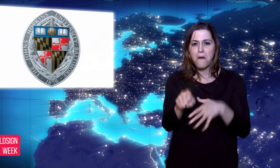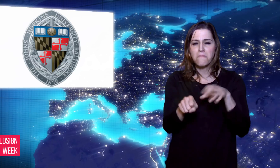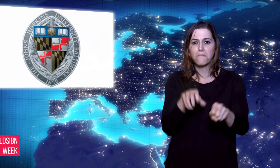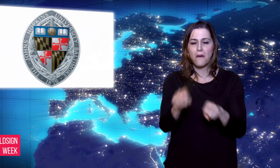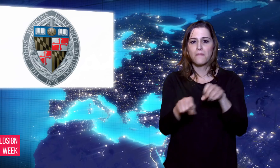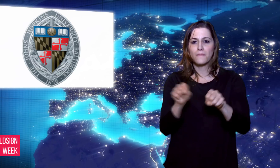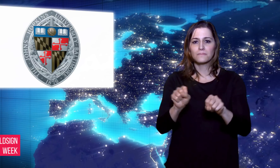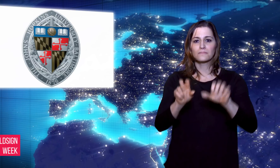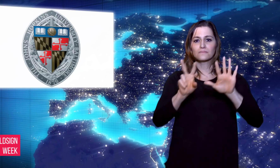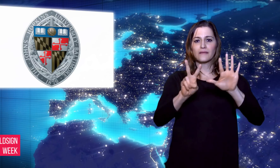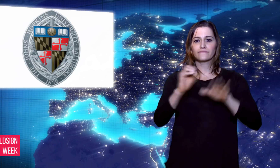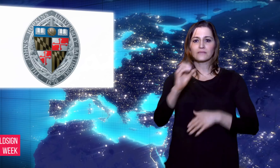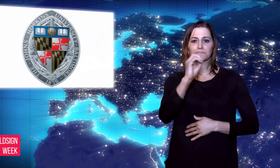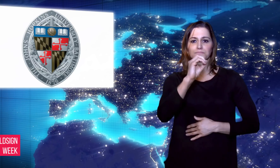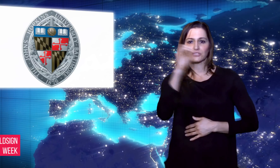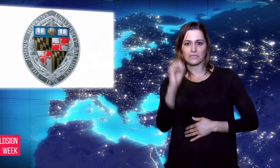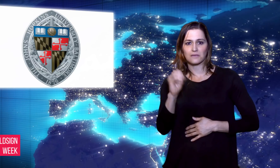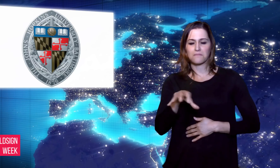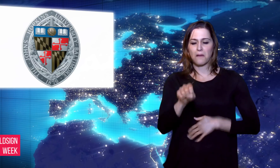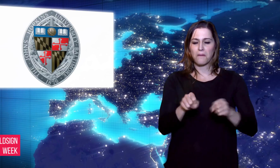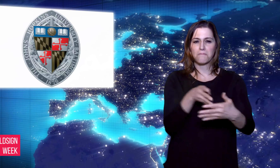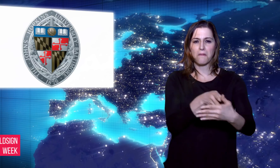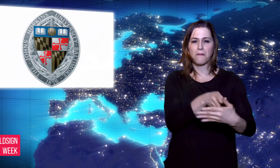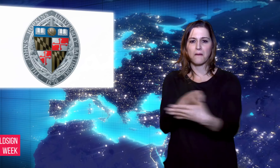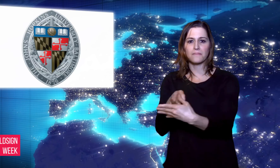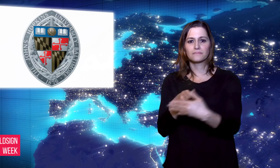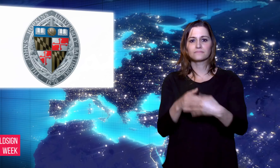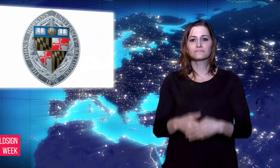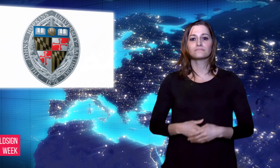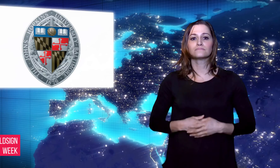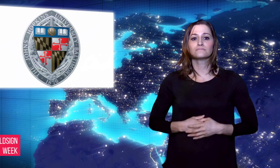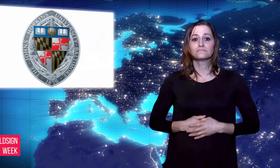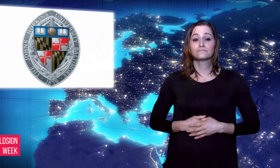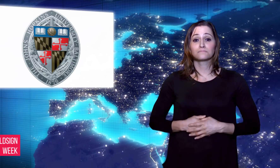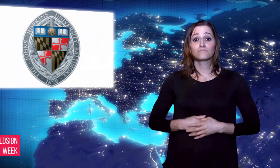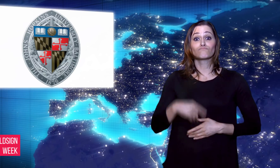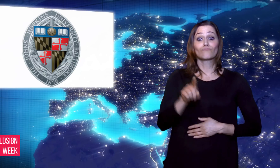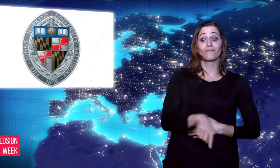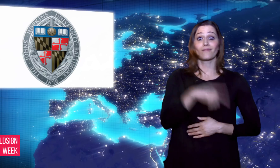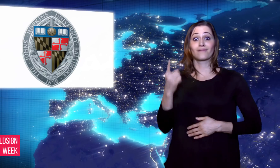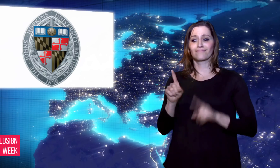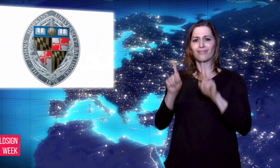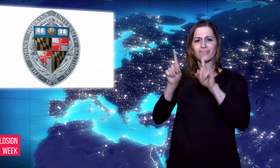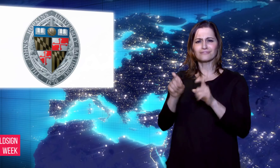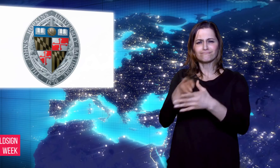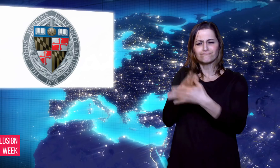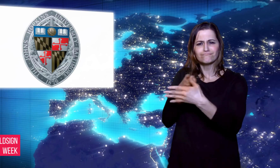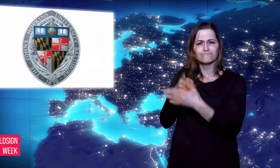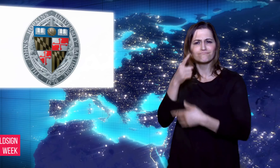The chief medical officer of a cancer